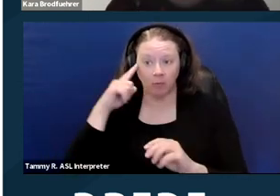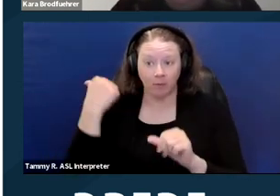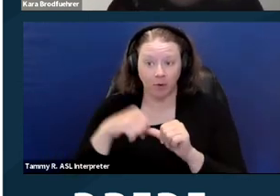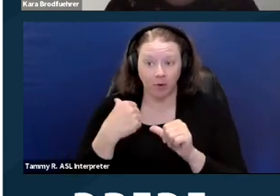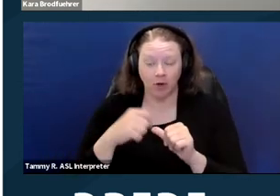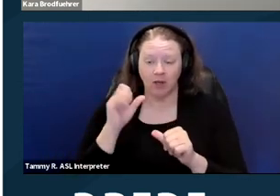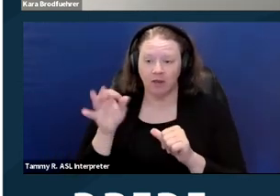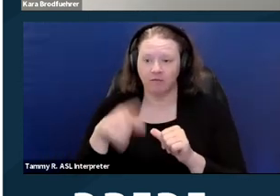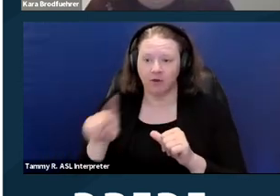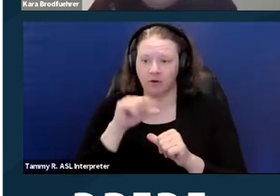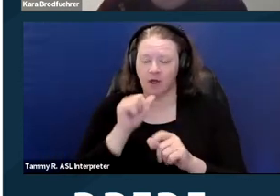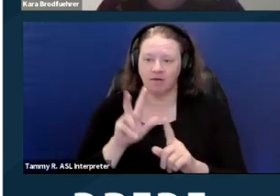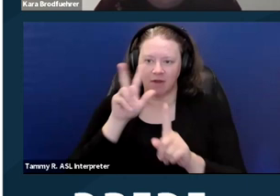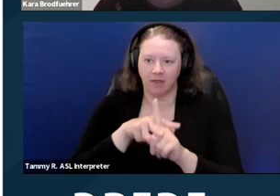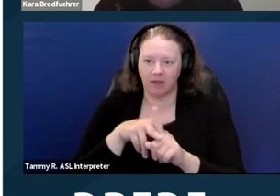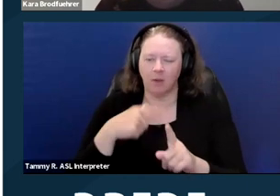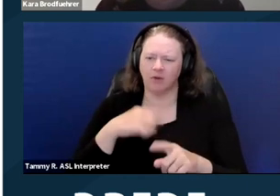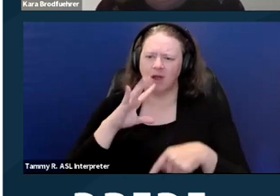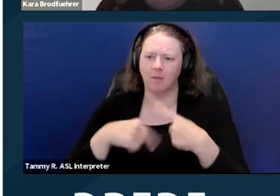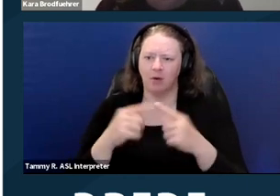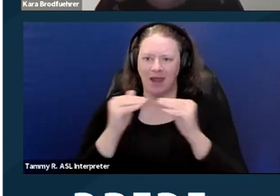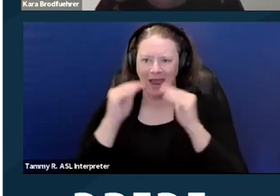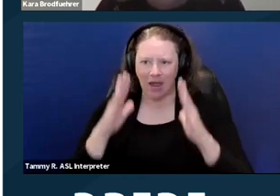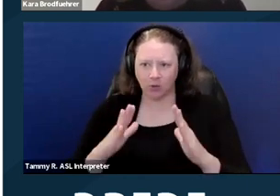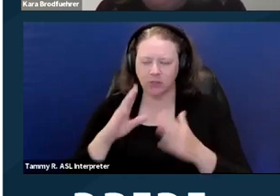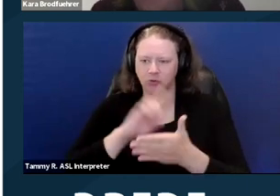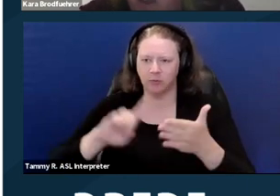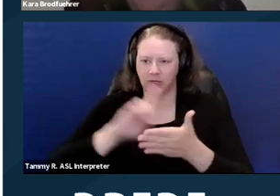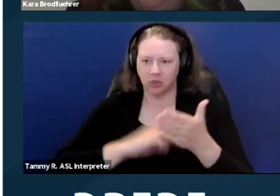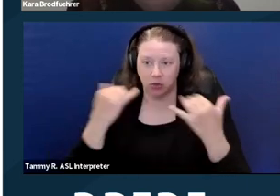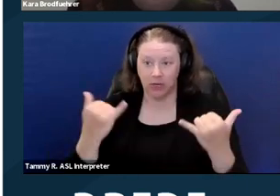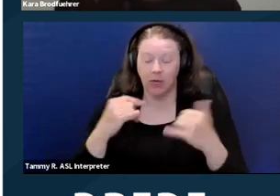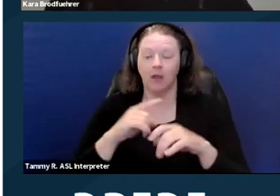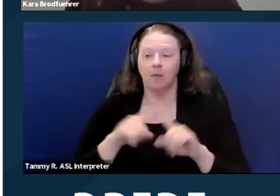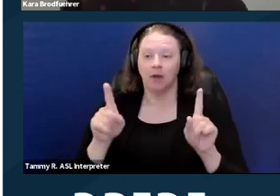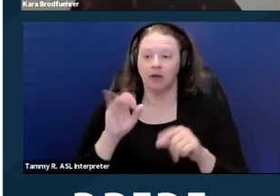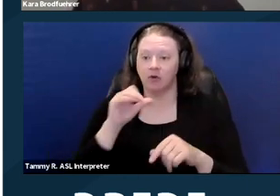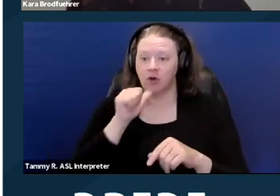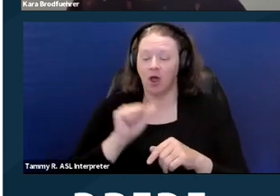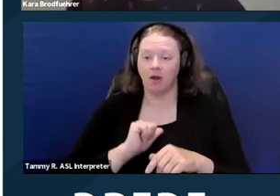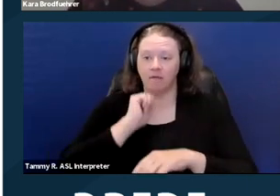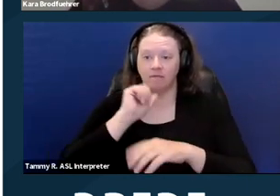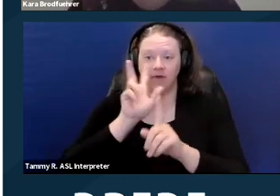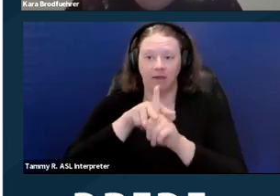and I'm gonna be talking about housing discrimination today. So if you're not filing based on employment discrimination,